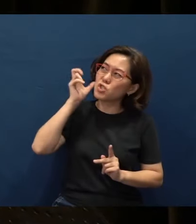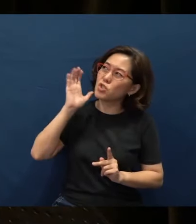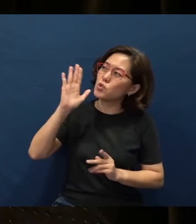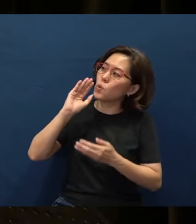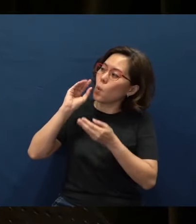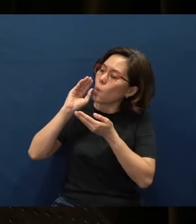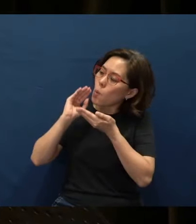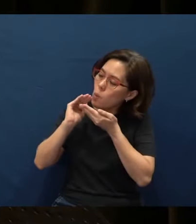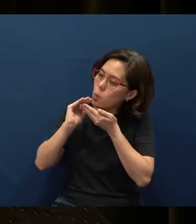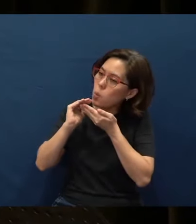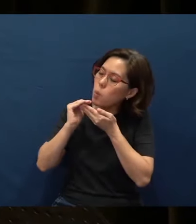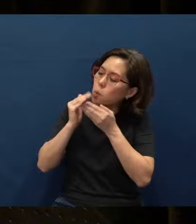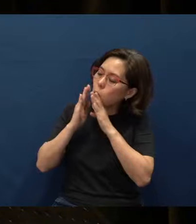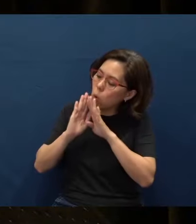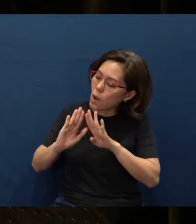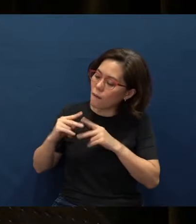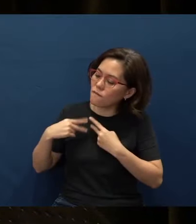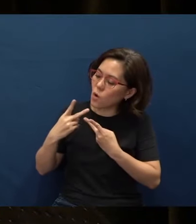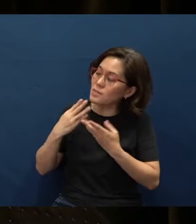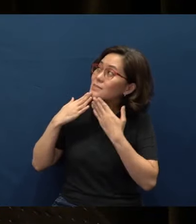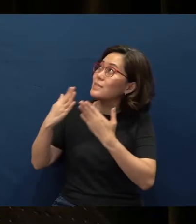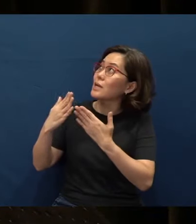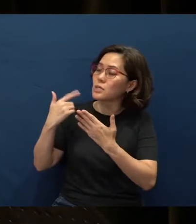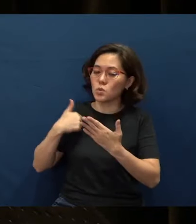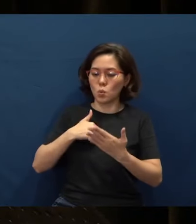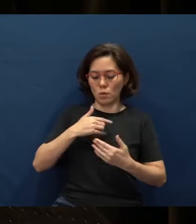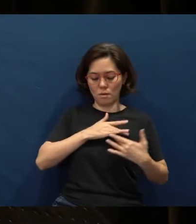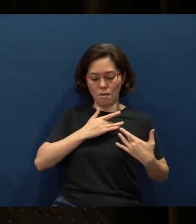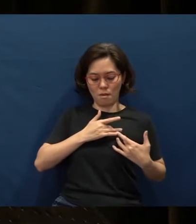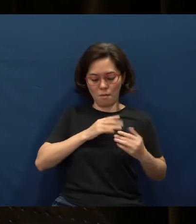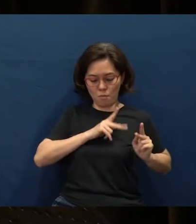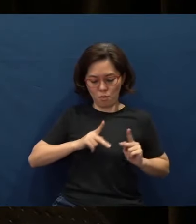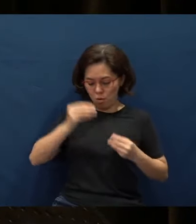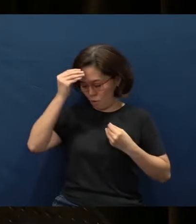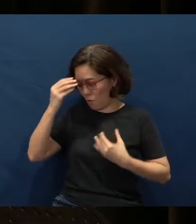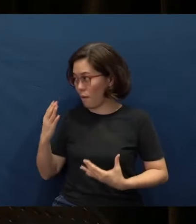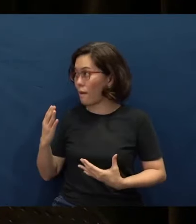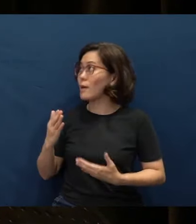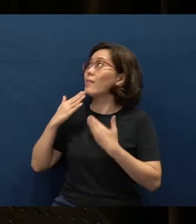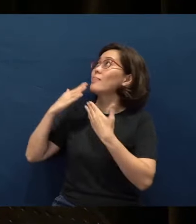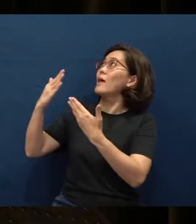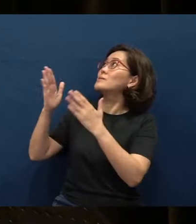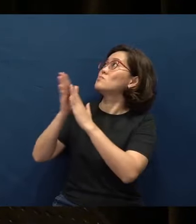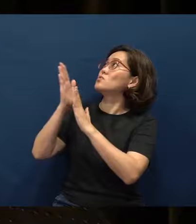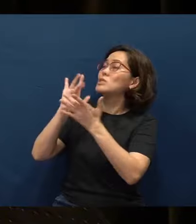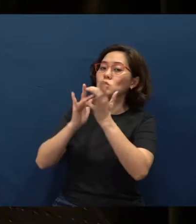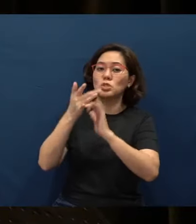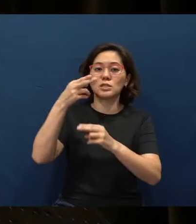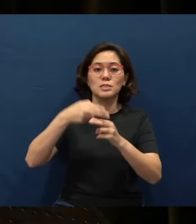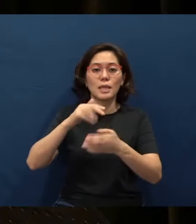So Lord, we thank You. Prepare our hearts to obey You. We give you thanks and praise in Jesus’ name, amen.